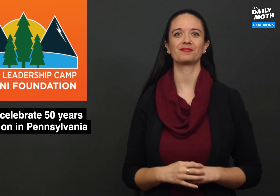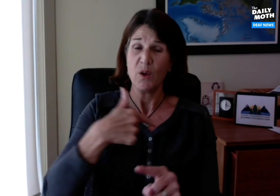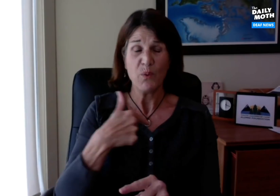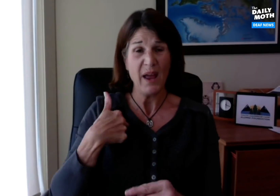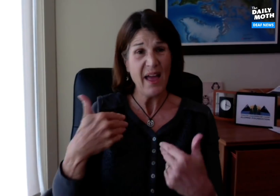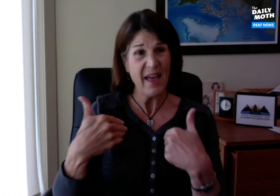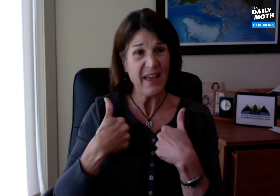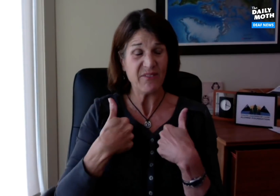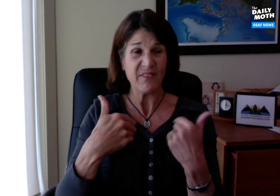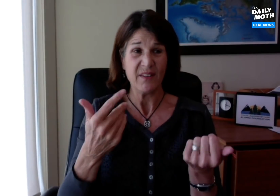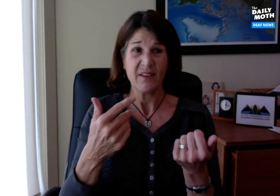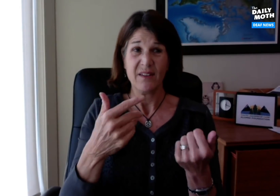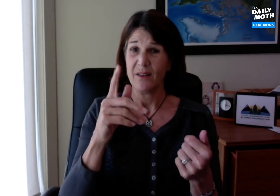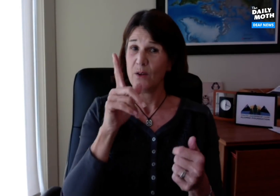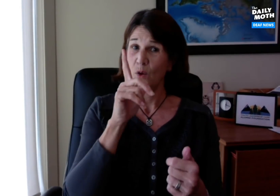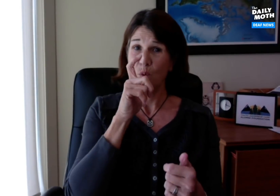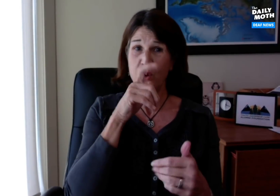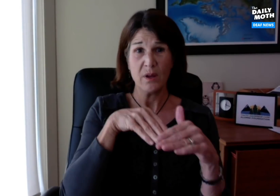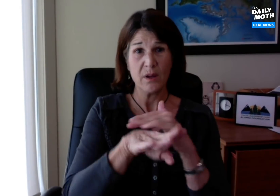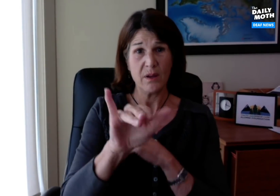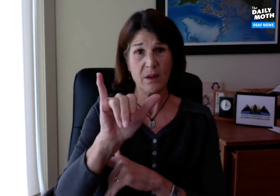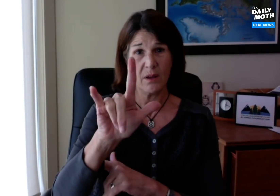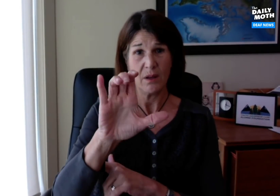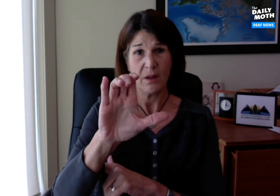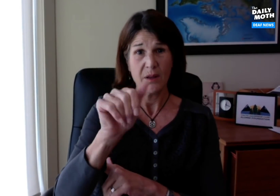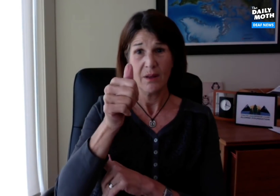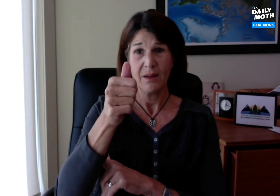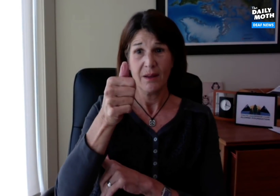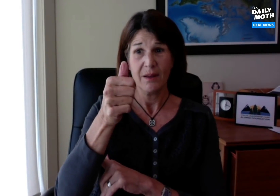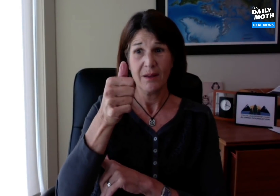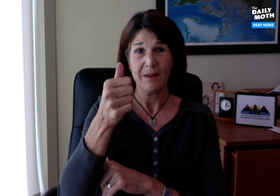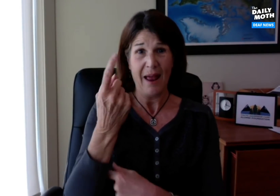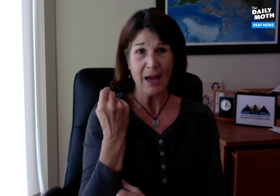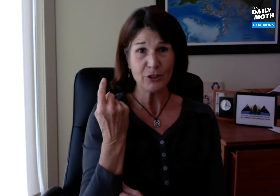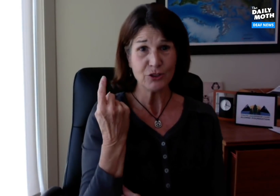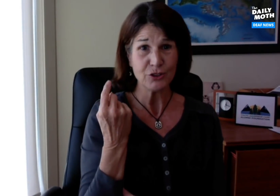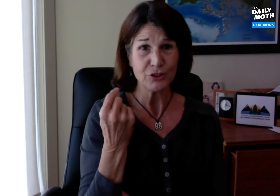We have everyone that went to YLC last year,